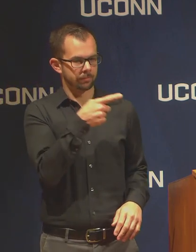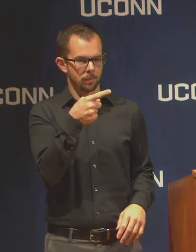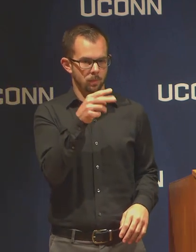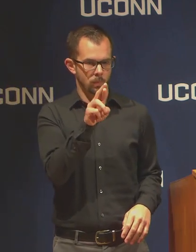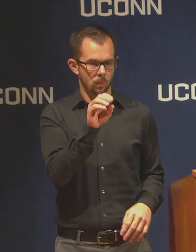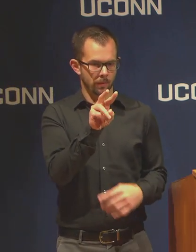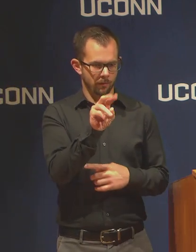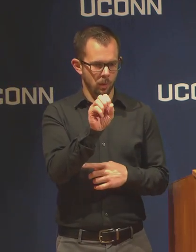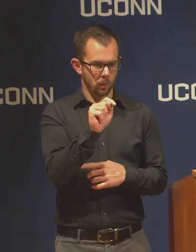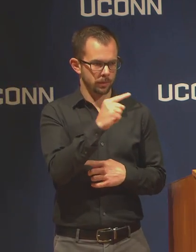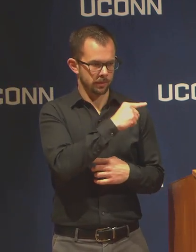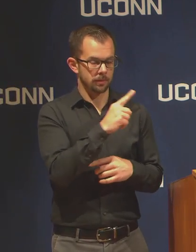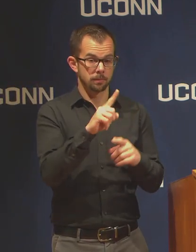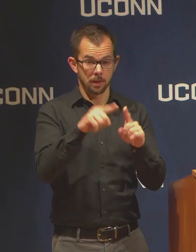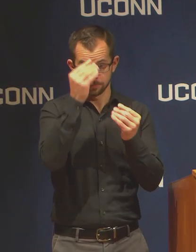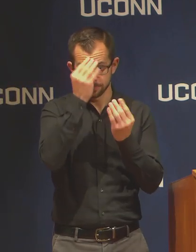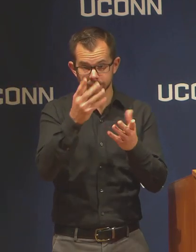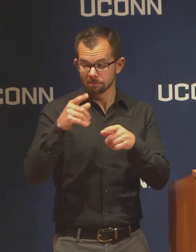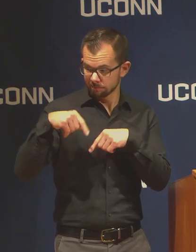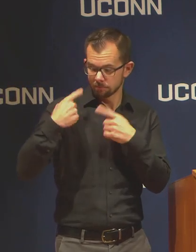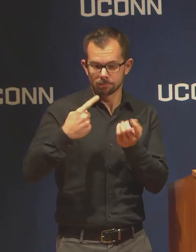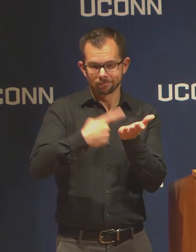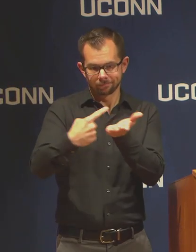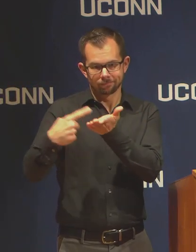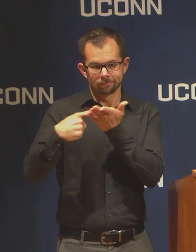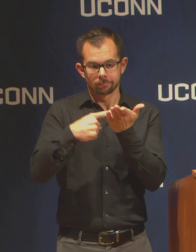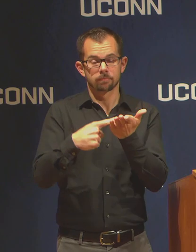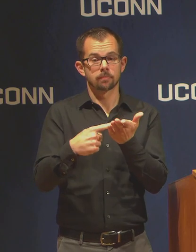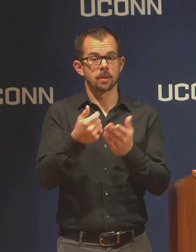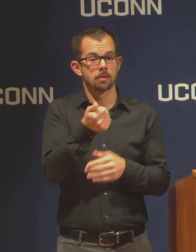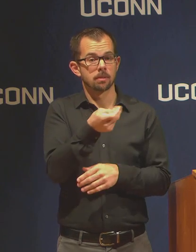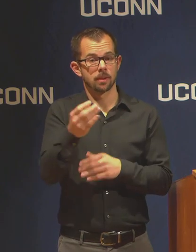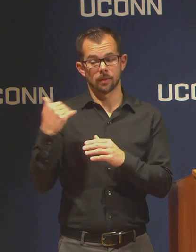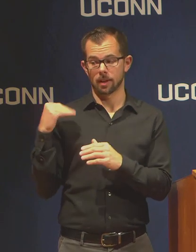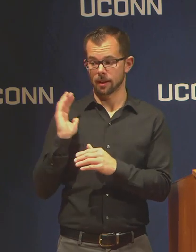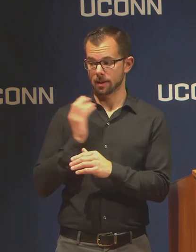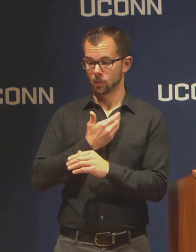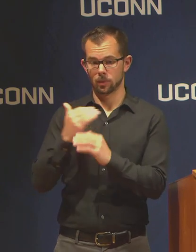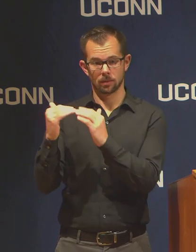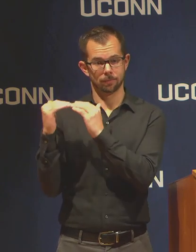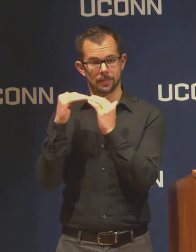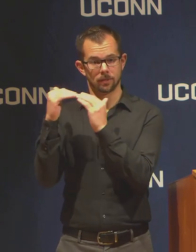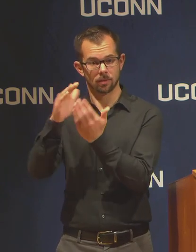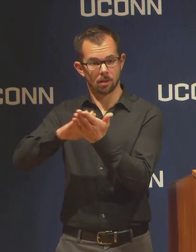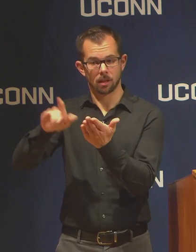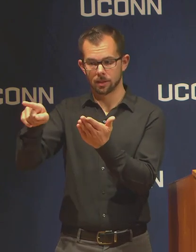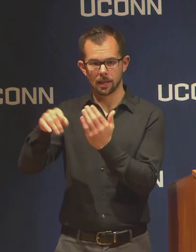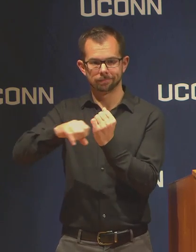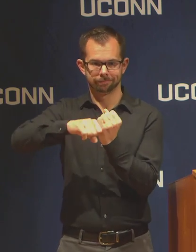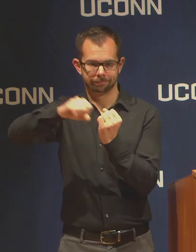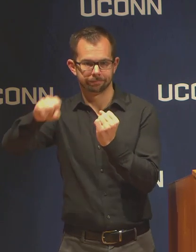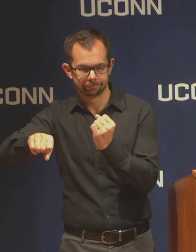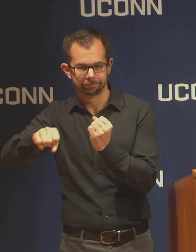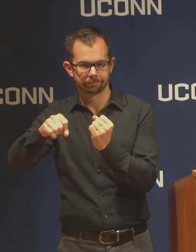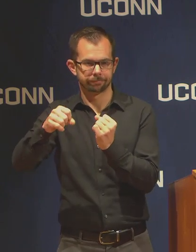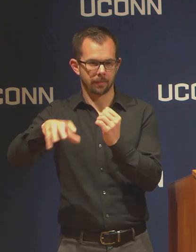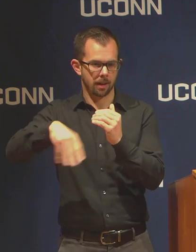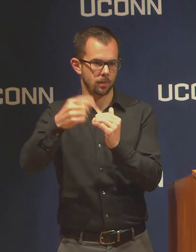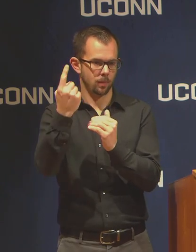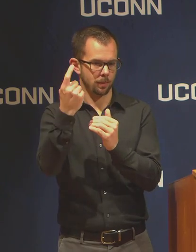have extended spring break by a week and some of our peers have gone on line with only three days notice.